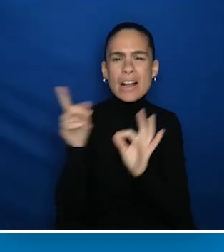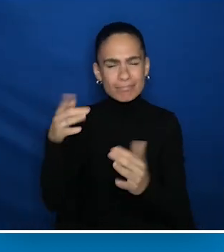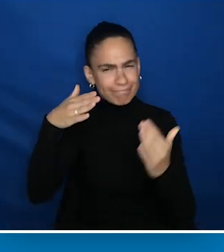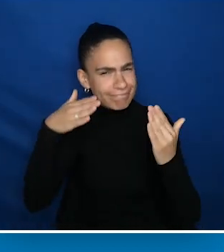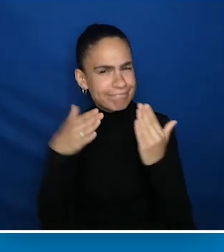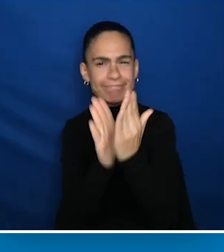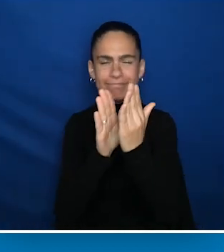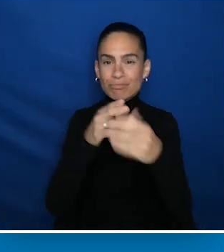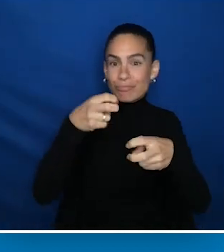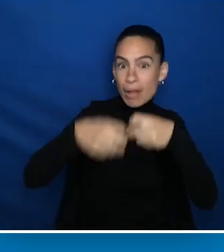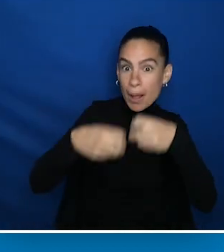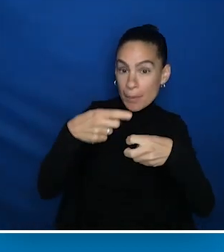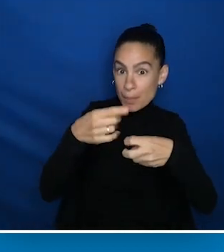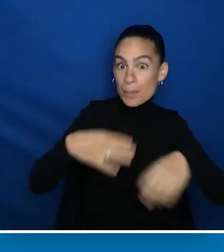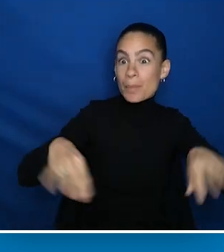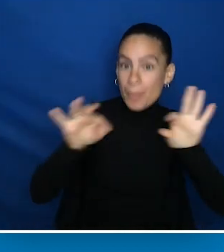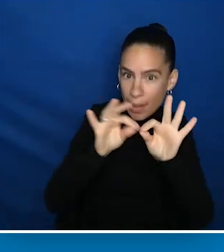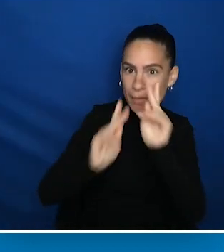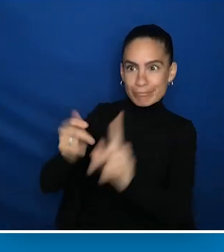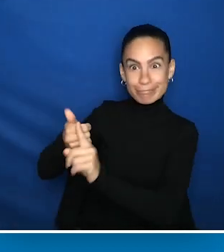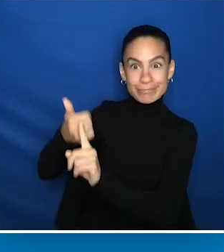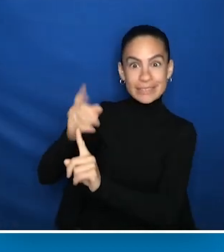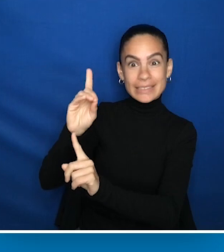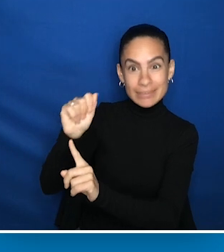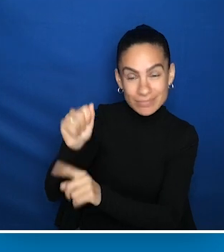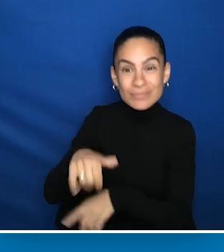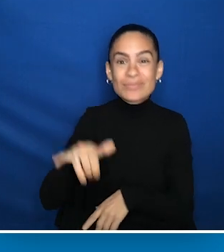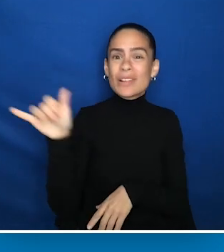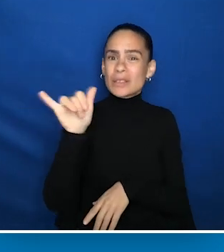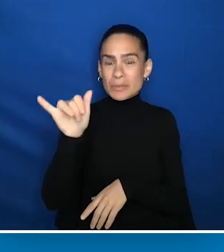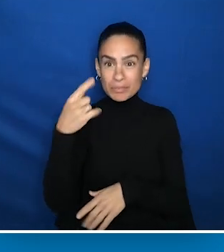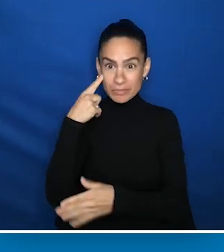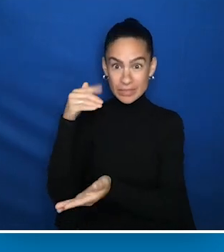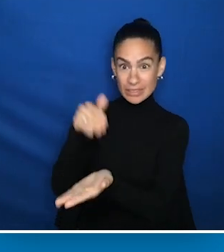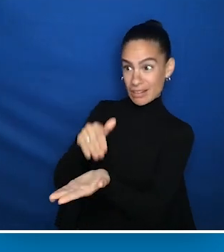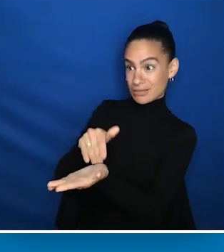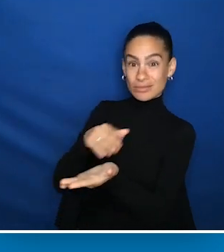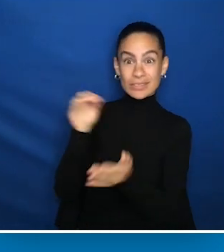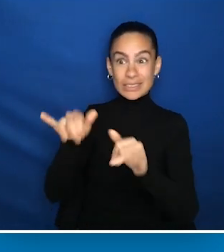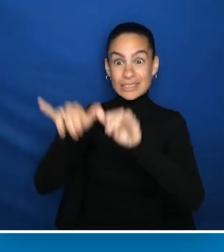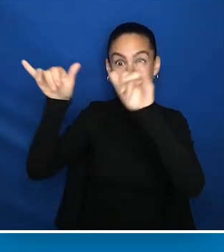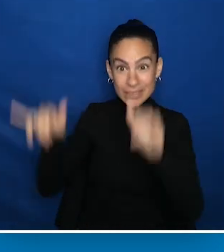She addresses the issues of real meaning to people with disabilities, health care providers and health systems.